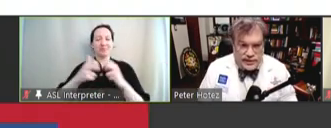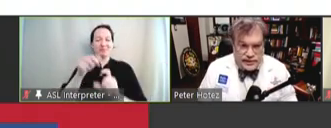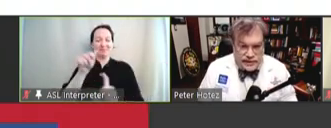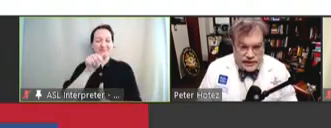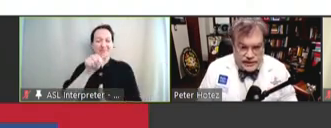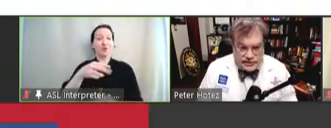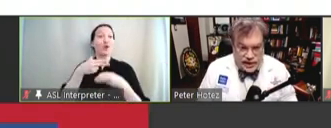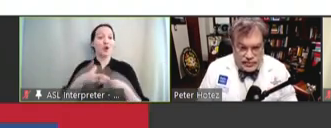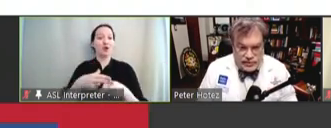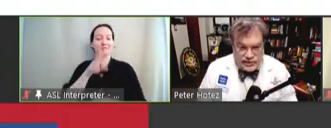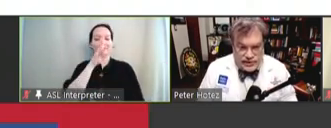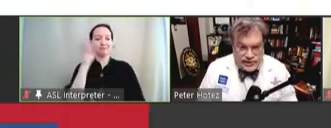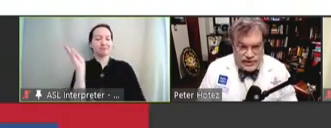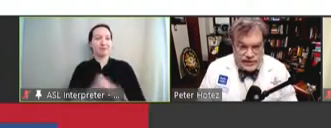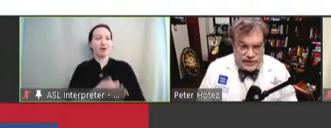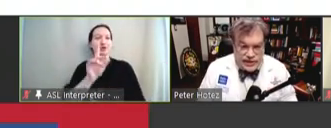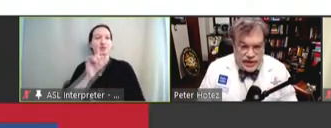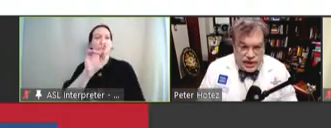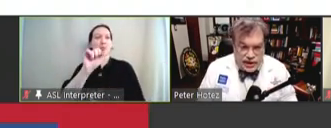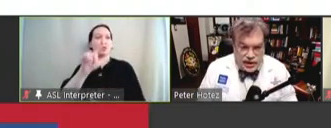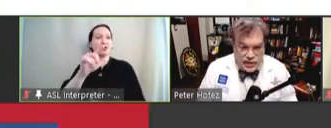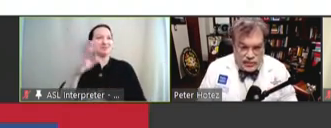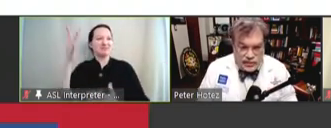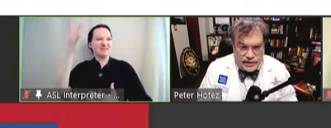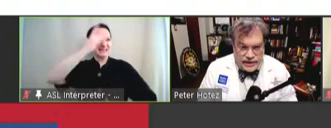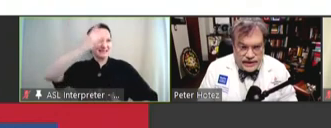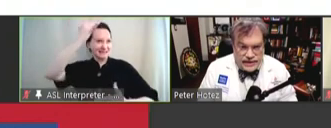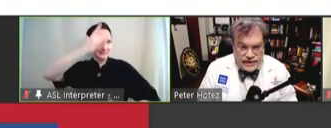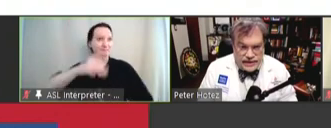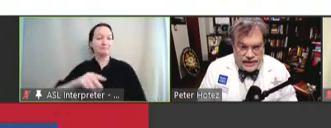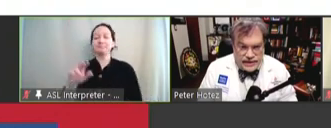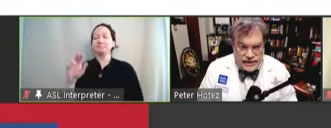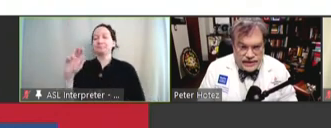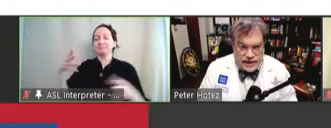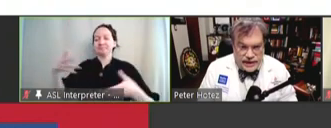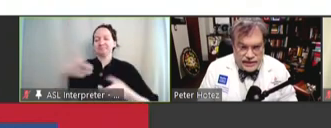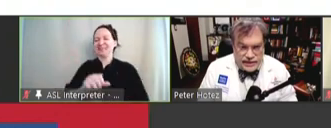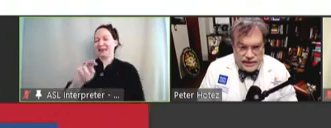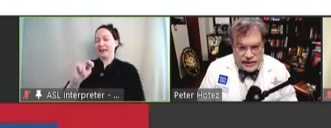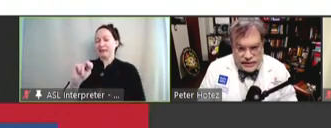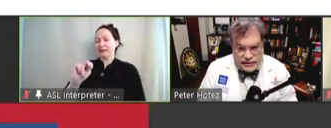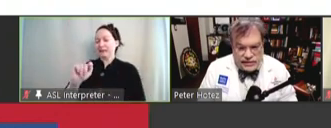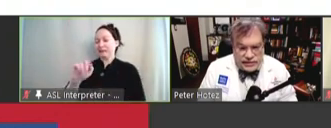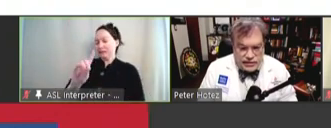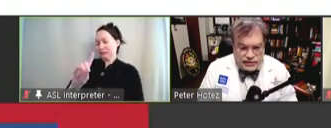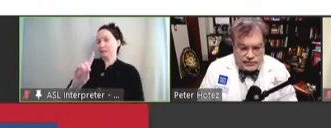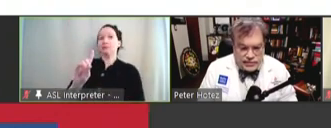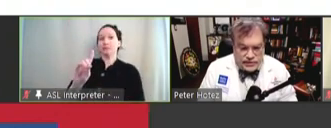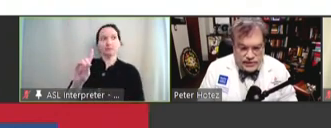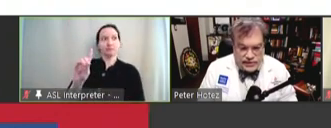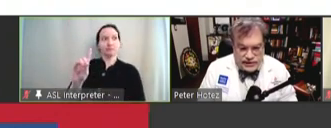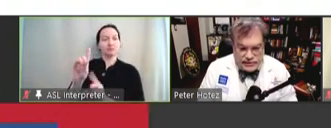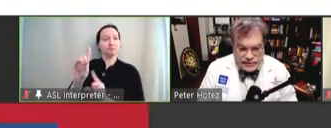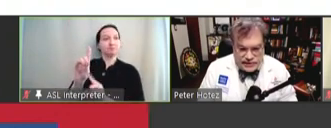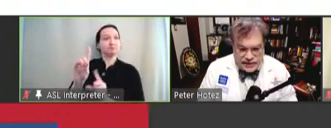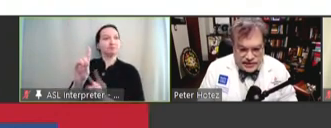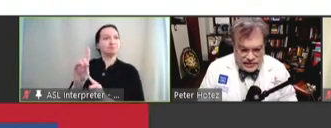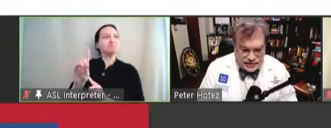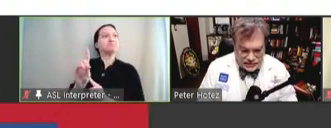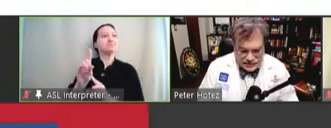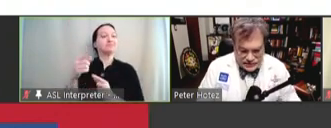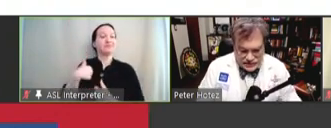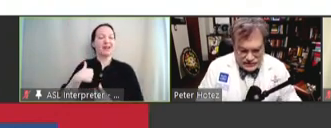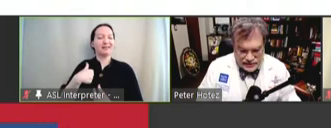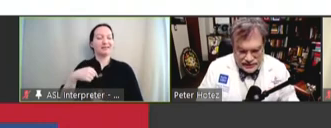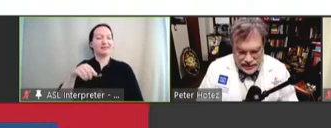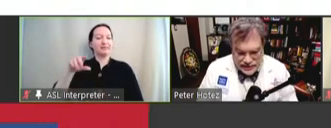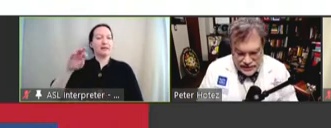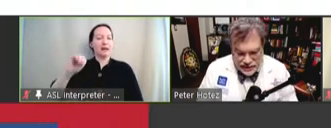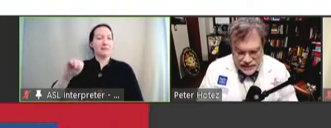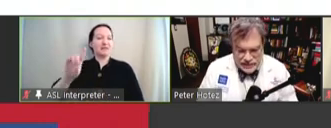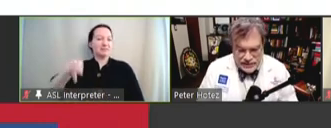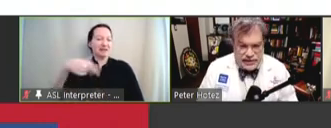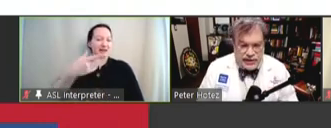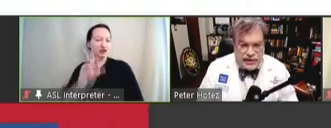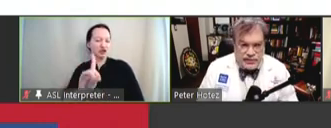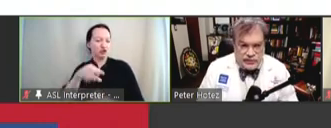neglected tropical diseases, or the NTDs and since I was an MD-Phd student in the 1980s, I've been